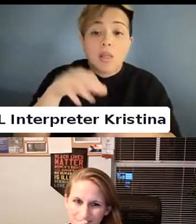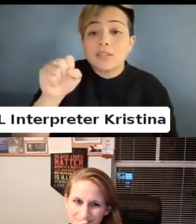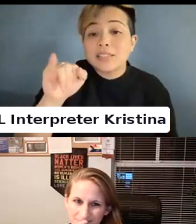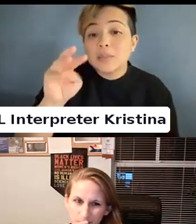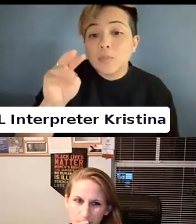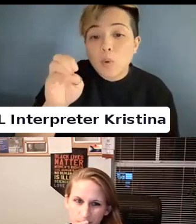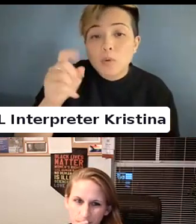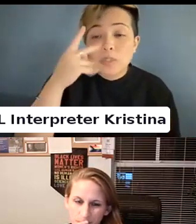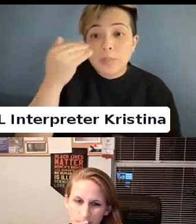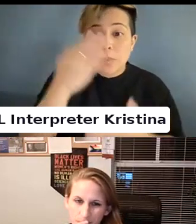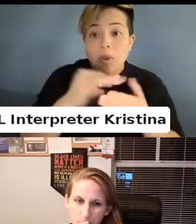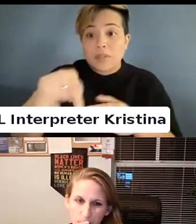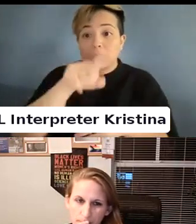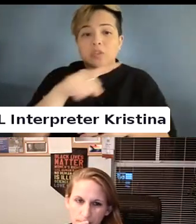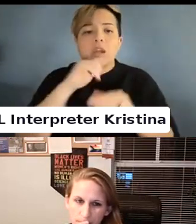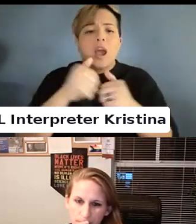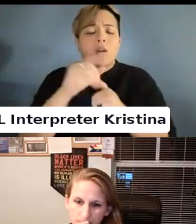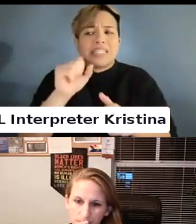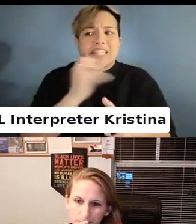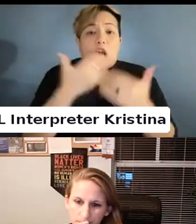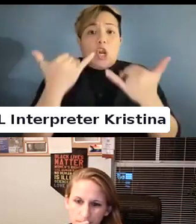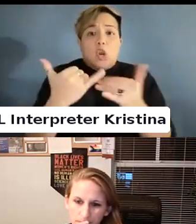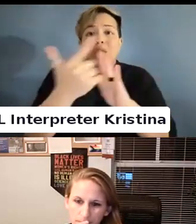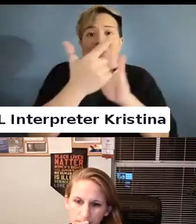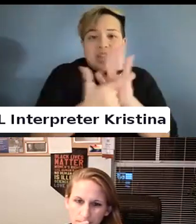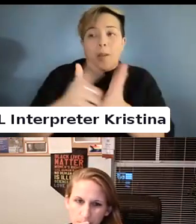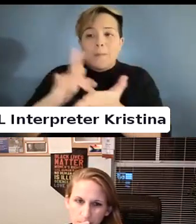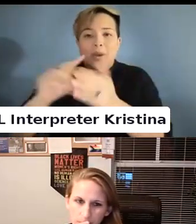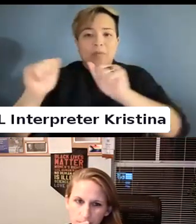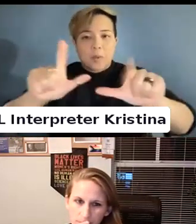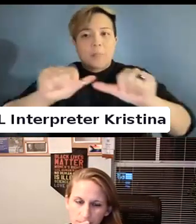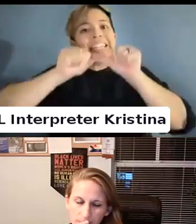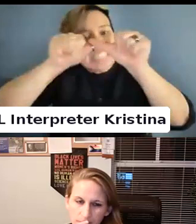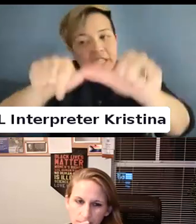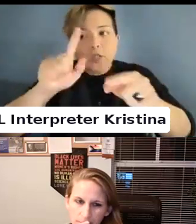I know part of this question is how our current legal and medical frameworks continue to contribute to this division.